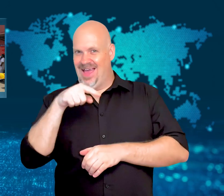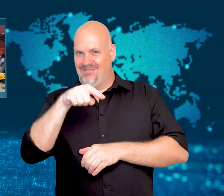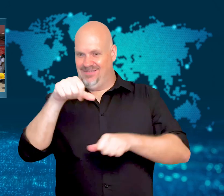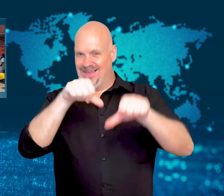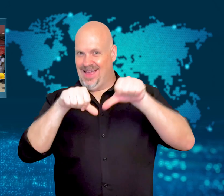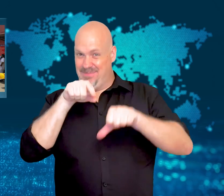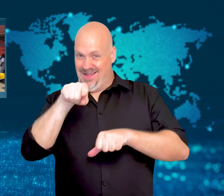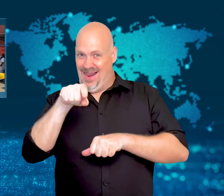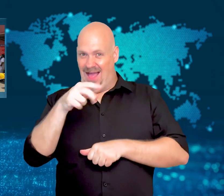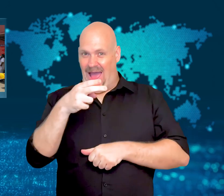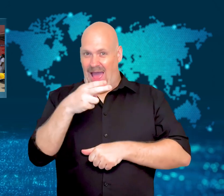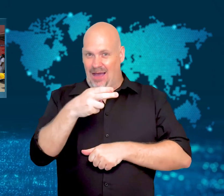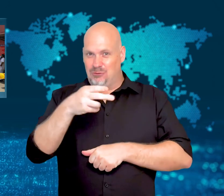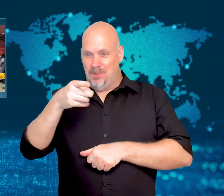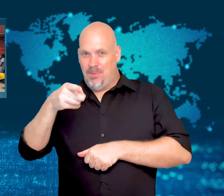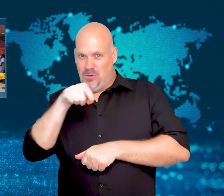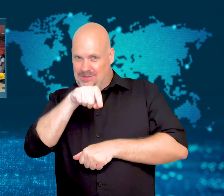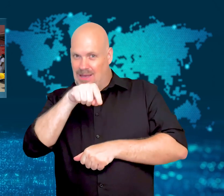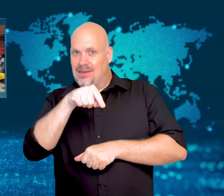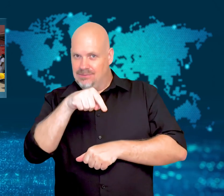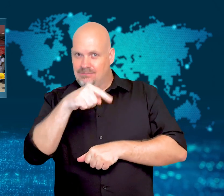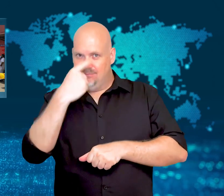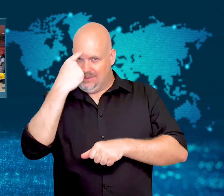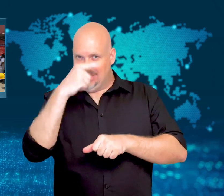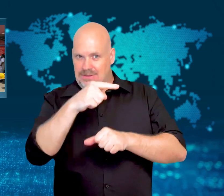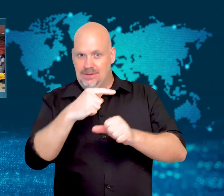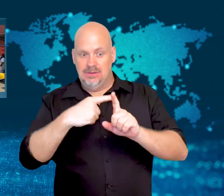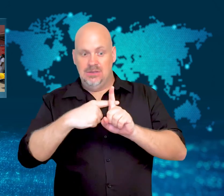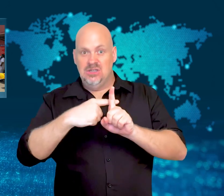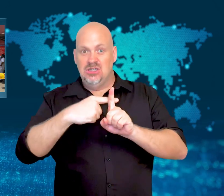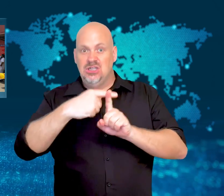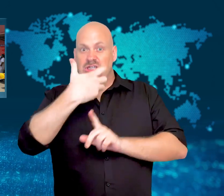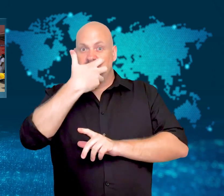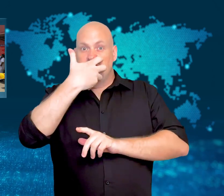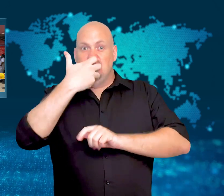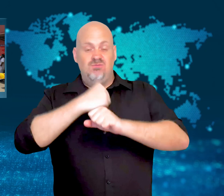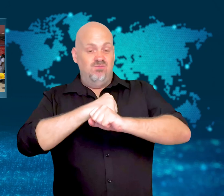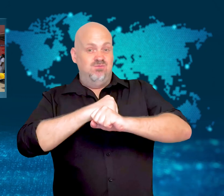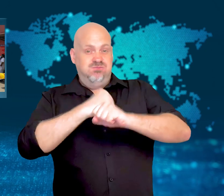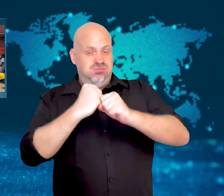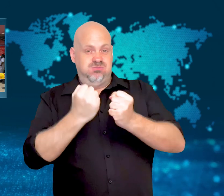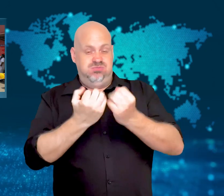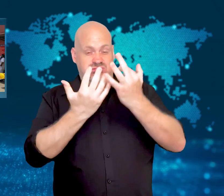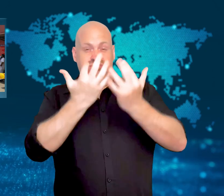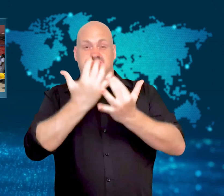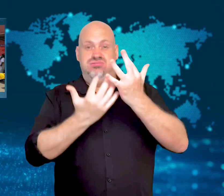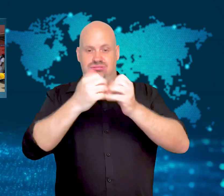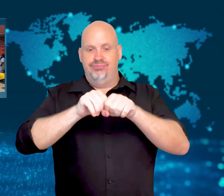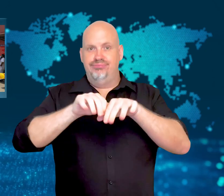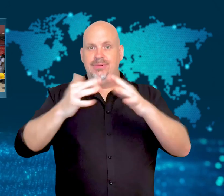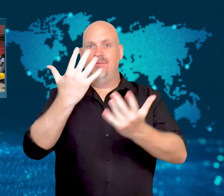The fire is suspected to have originated in a container of